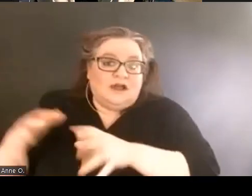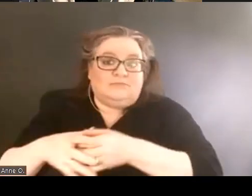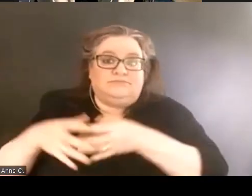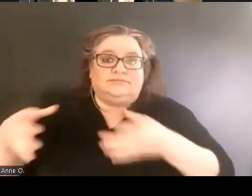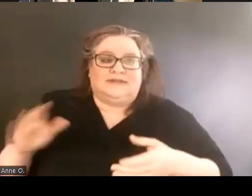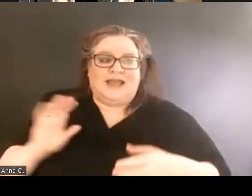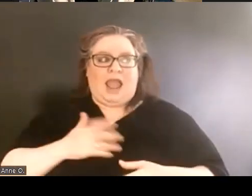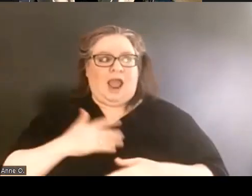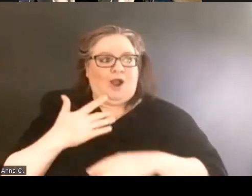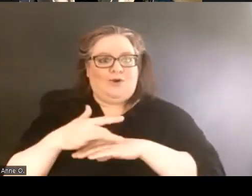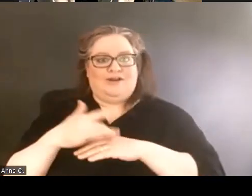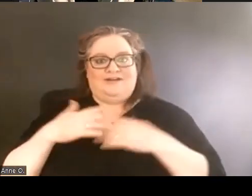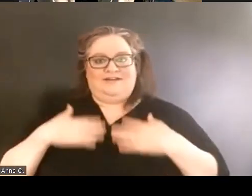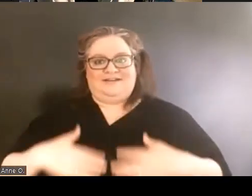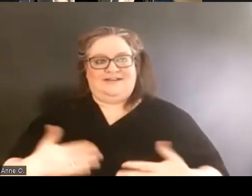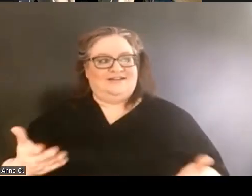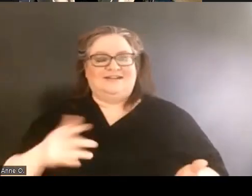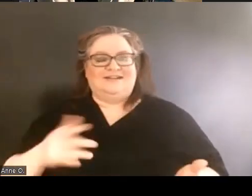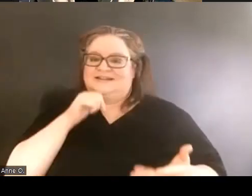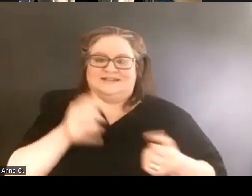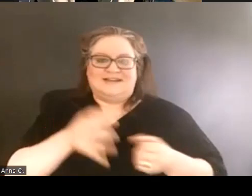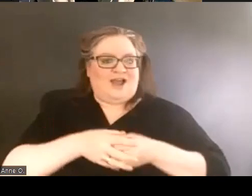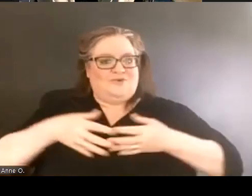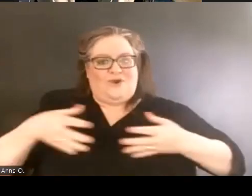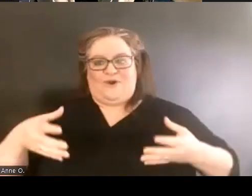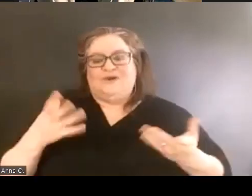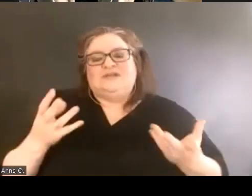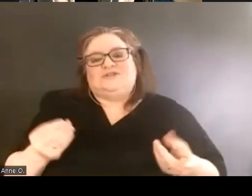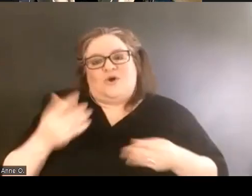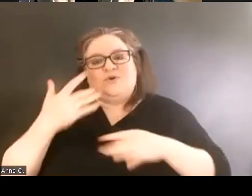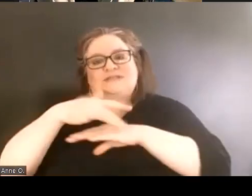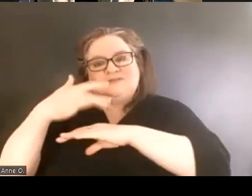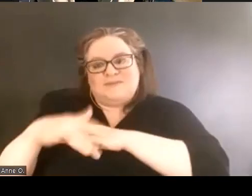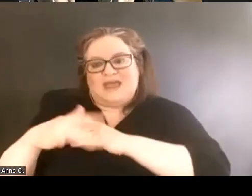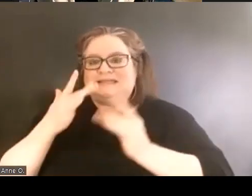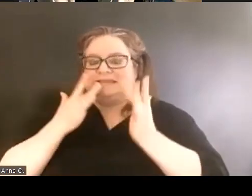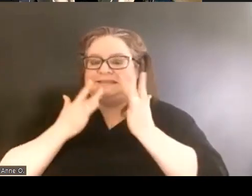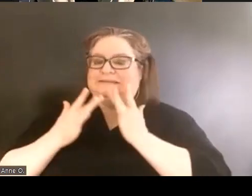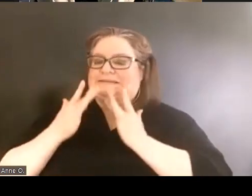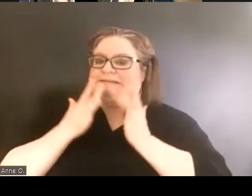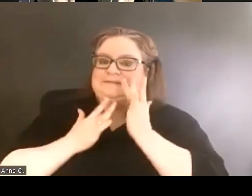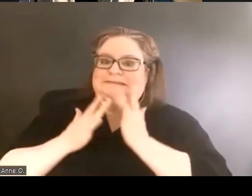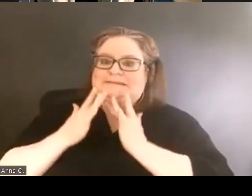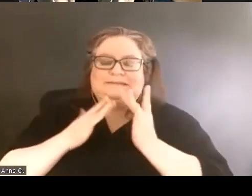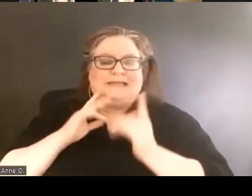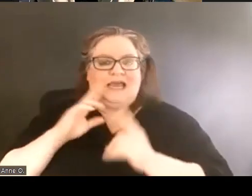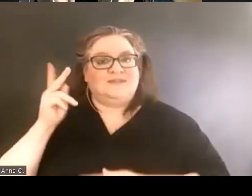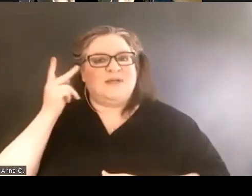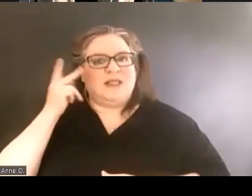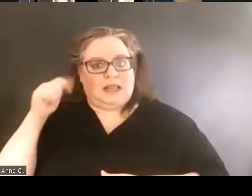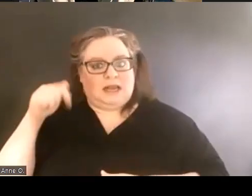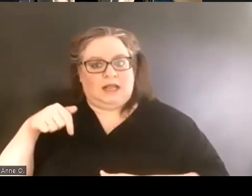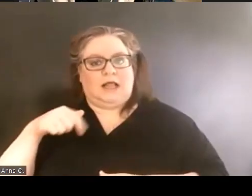So space is very difficult and is very political on our campus.